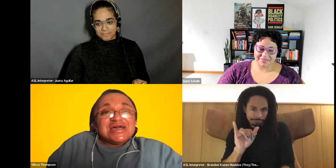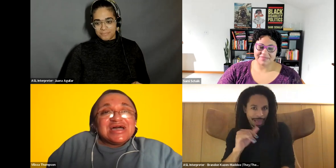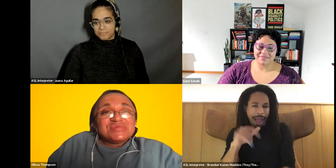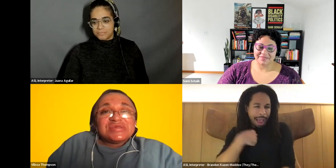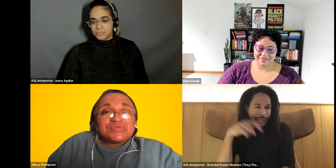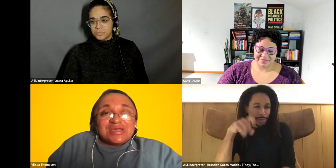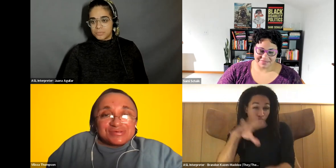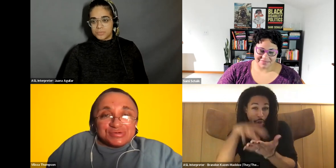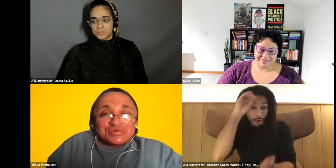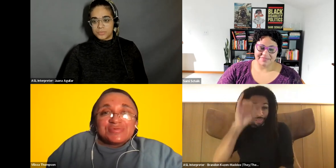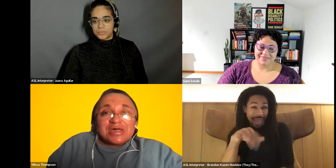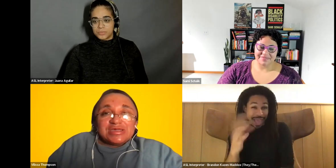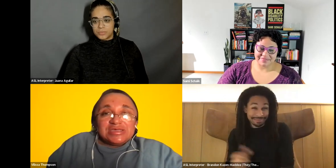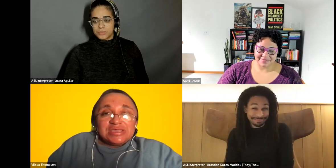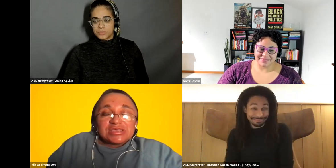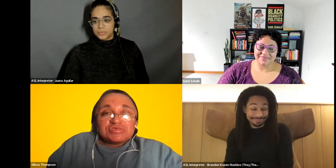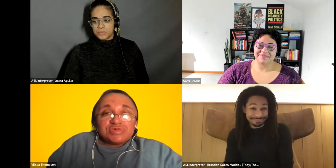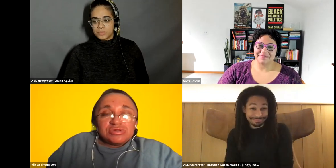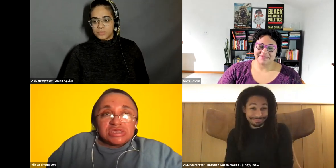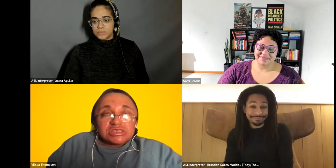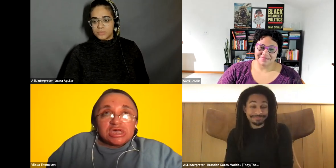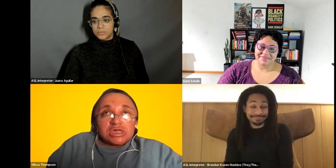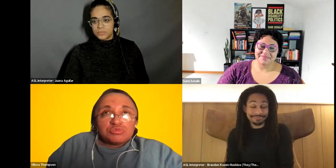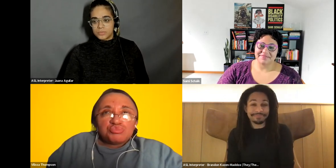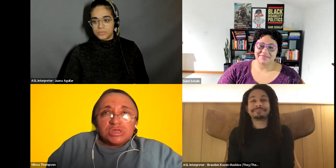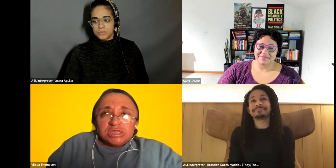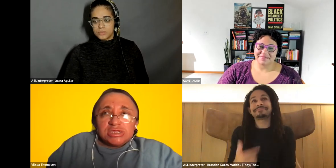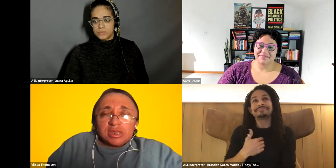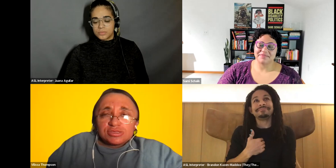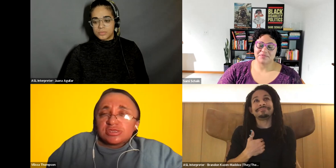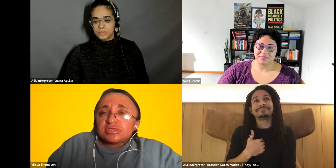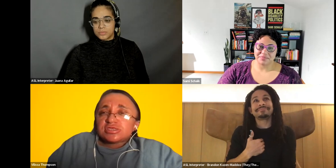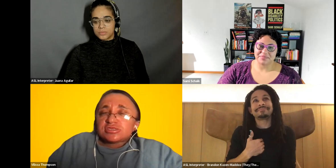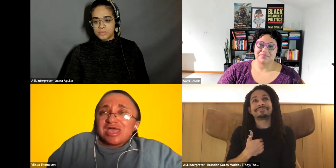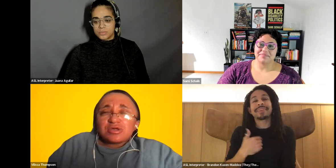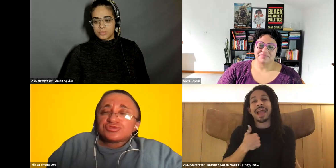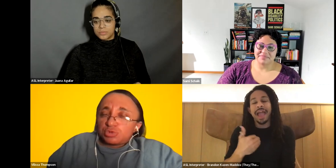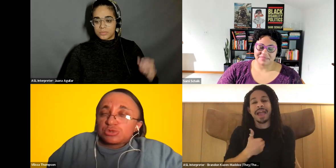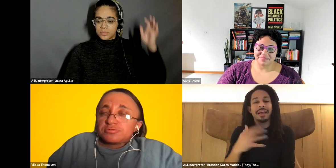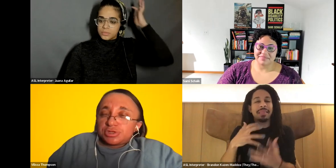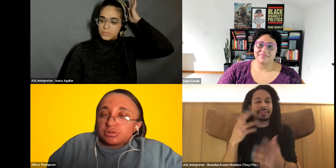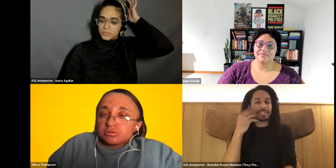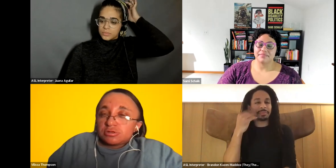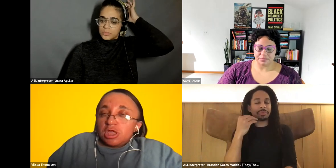Vilissa Thompson: I would say grad school, with my experience of really getting it to the psychosocial thing